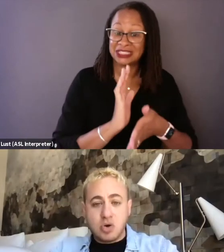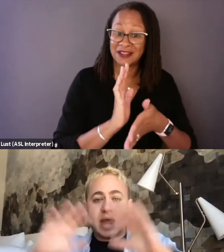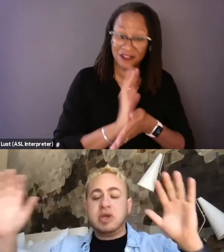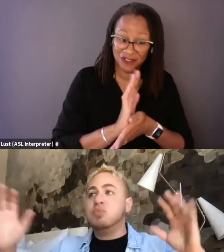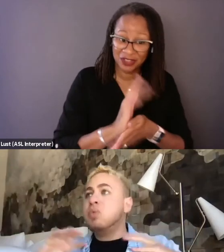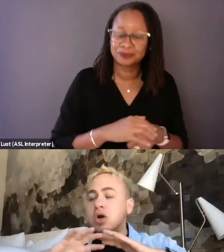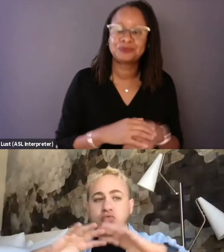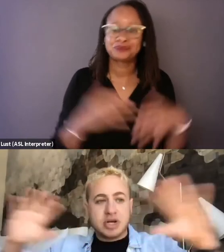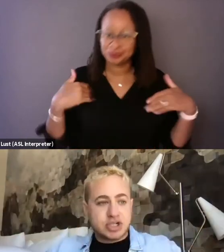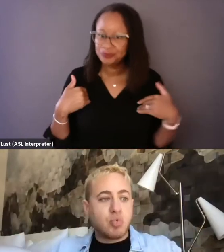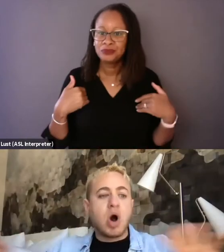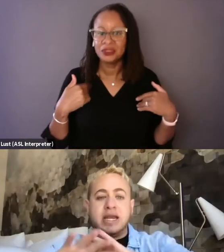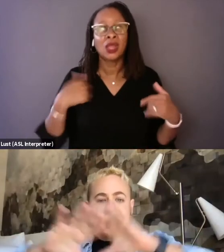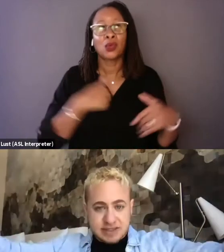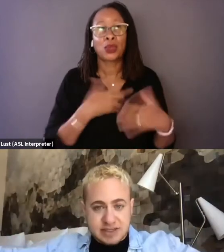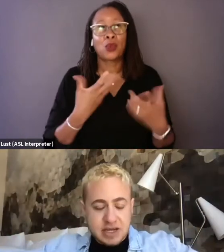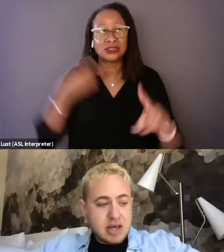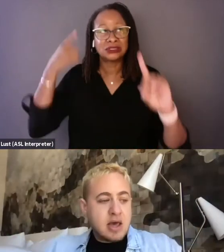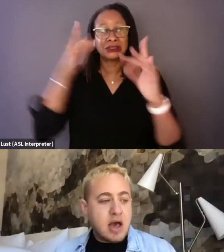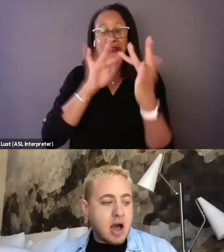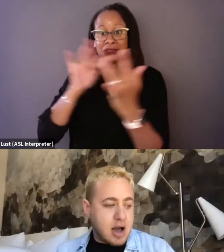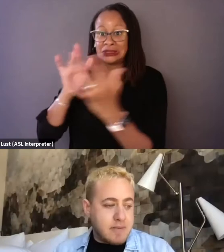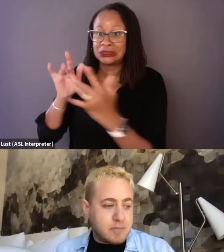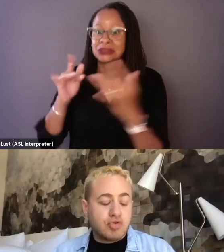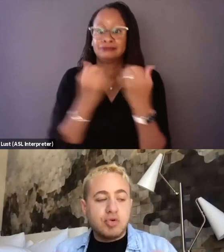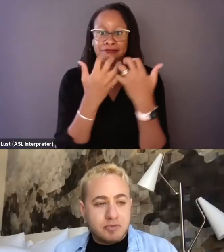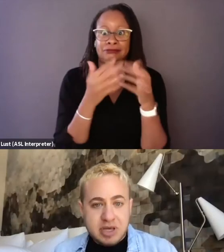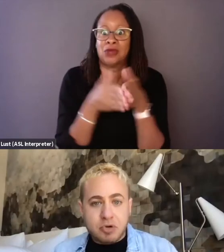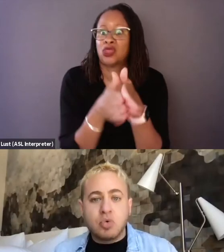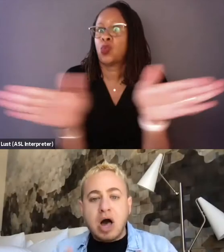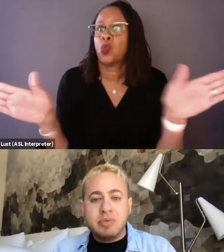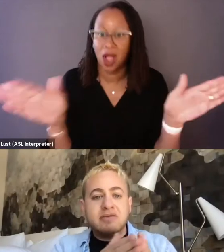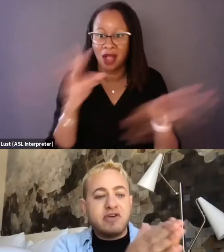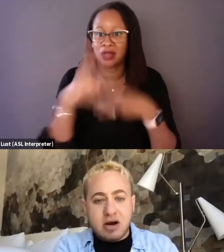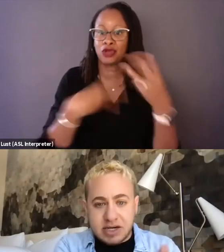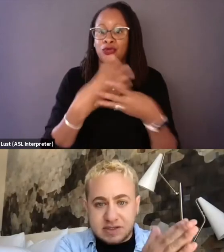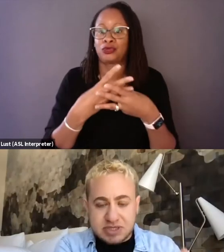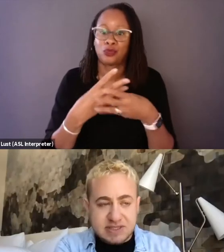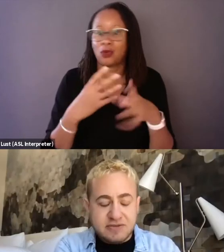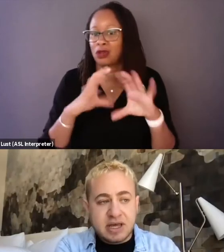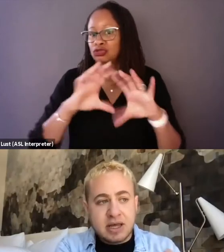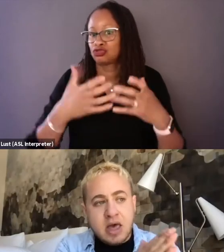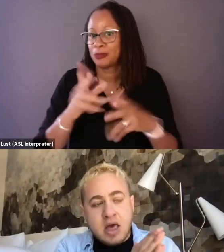okay, we wanna reach the widest group of people while being very specific.